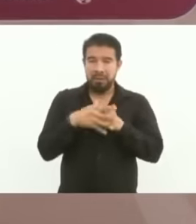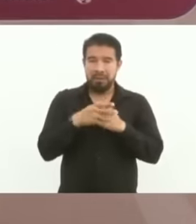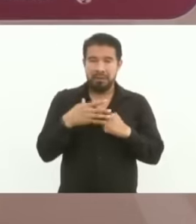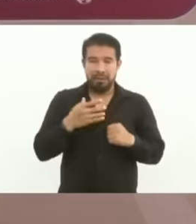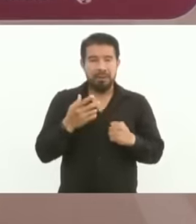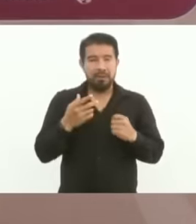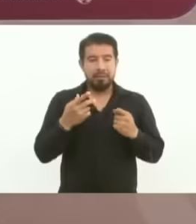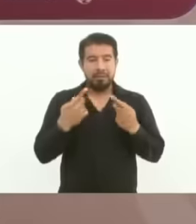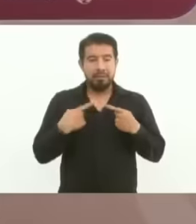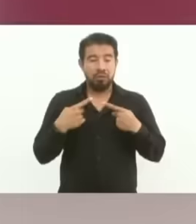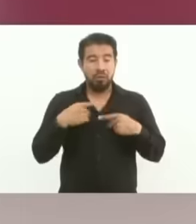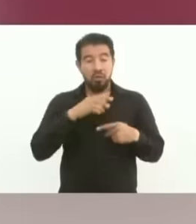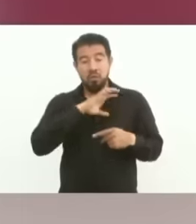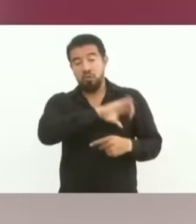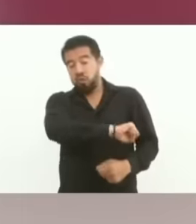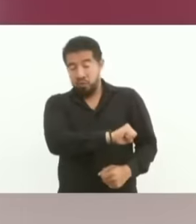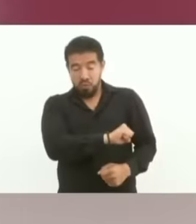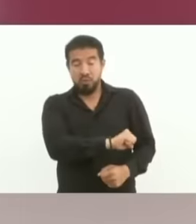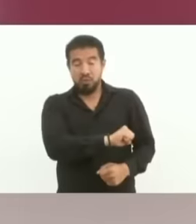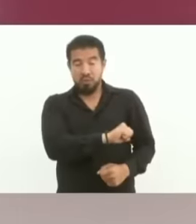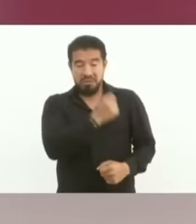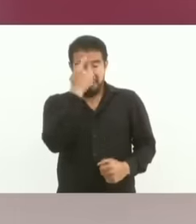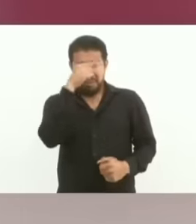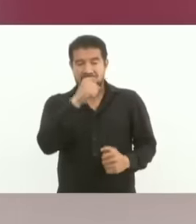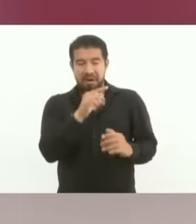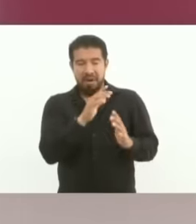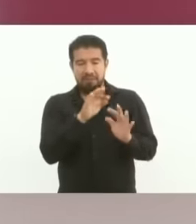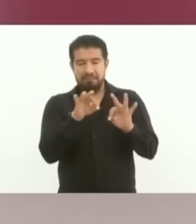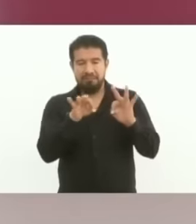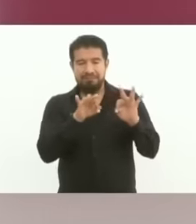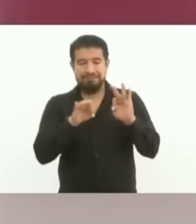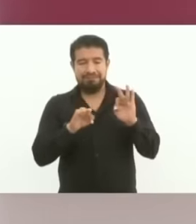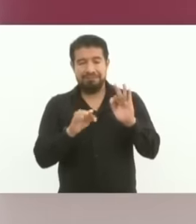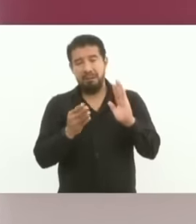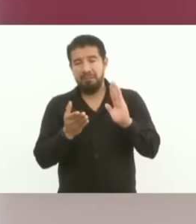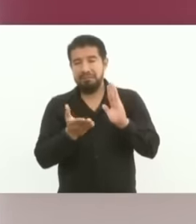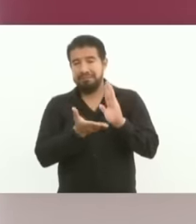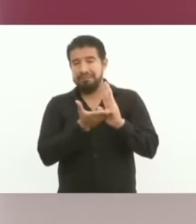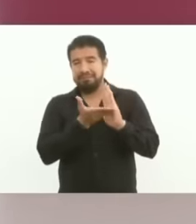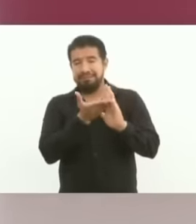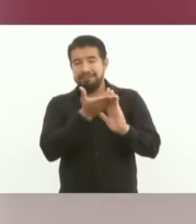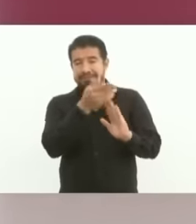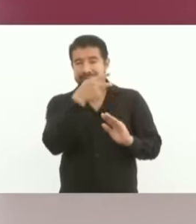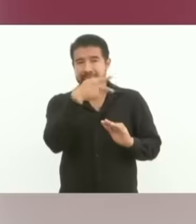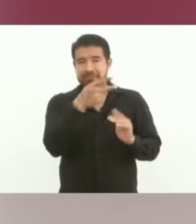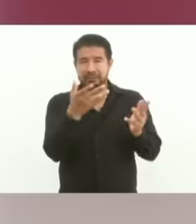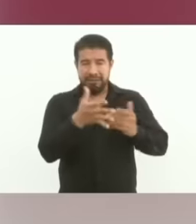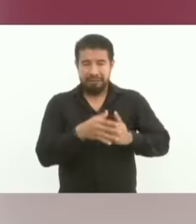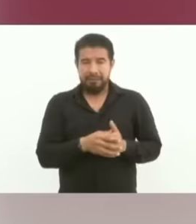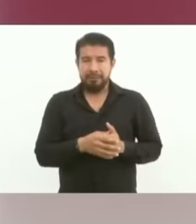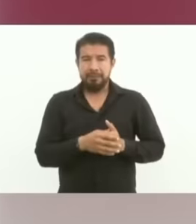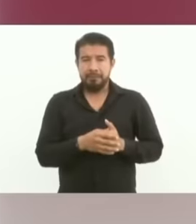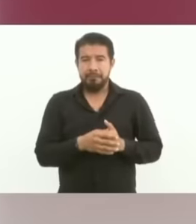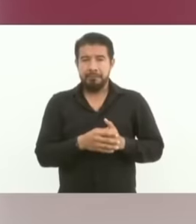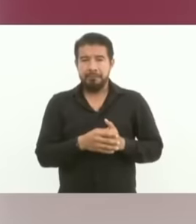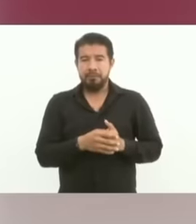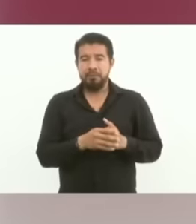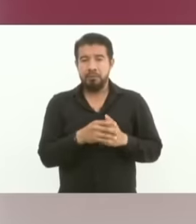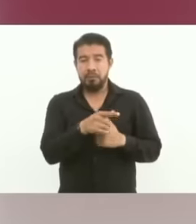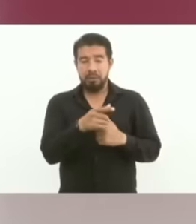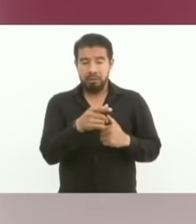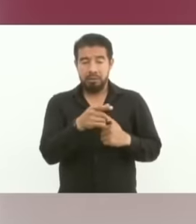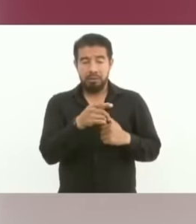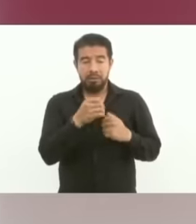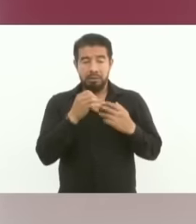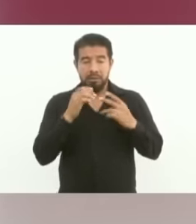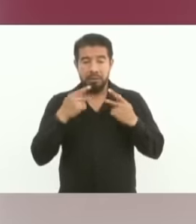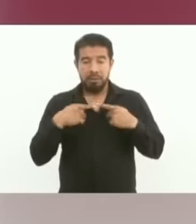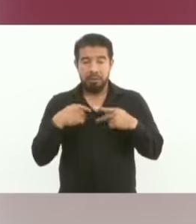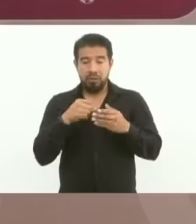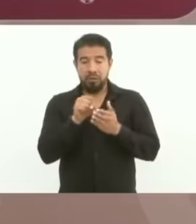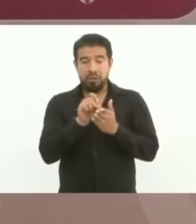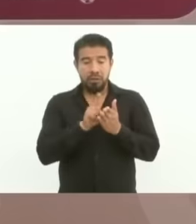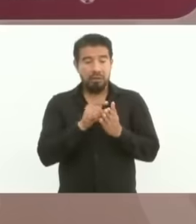when they go to the United States. They are the ones who have the most request for